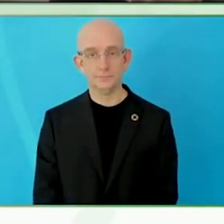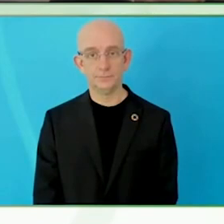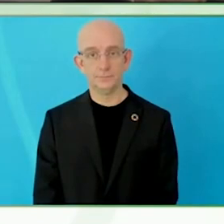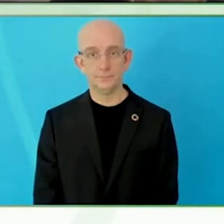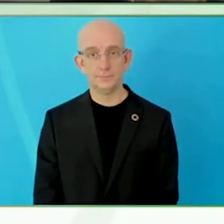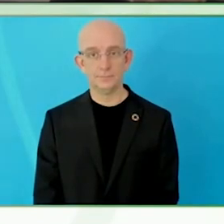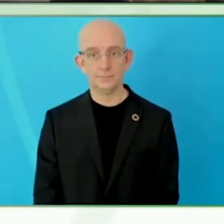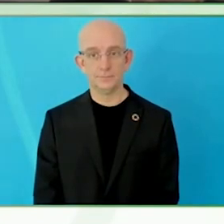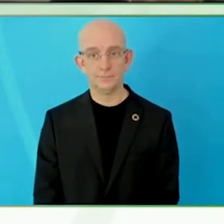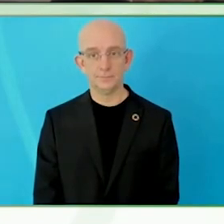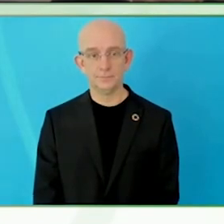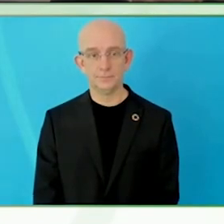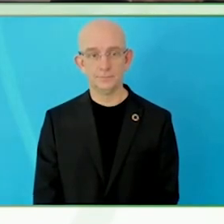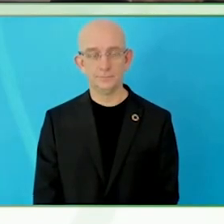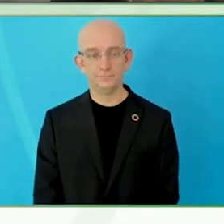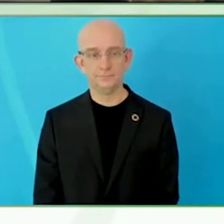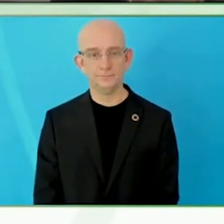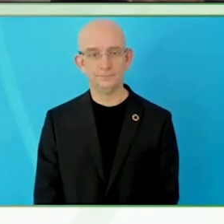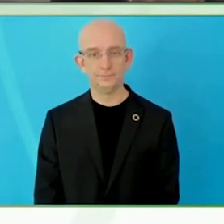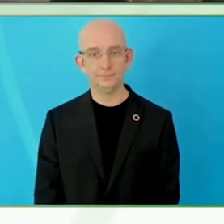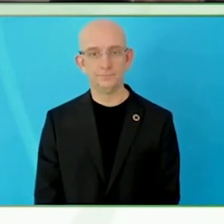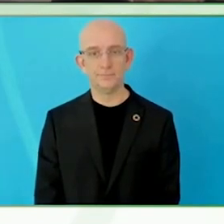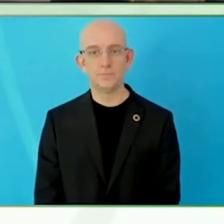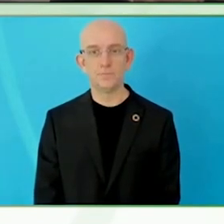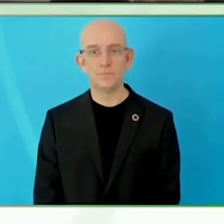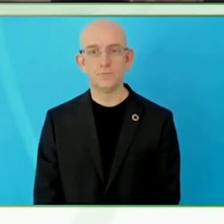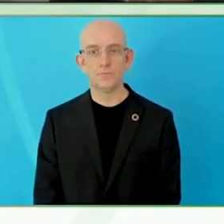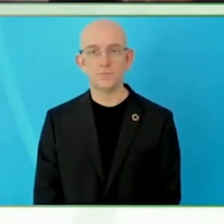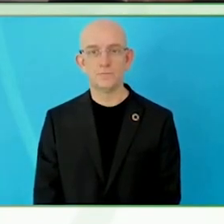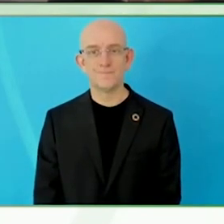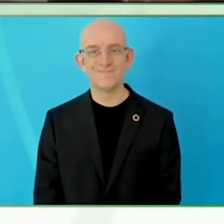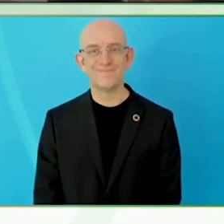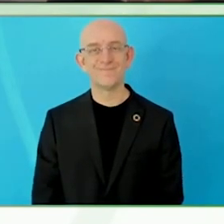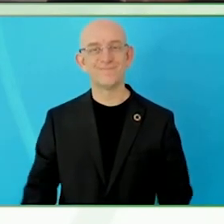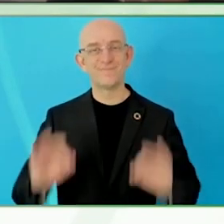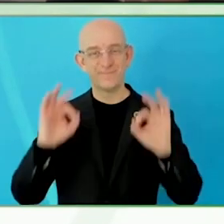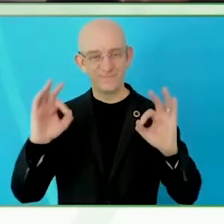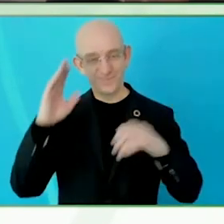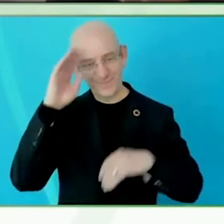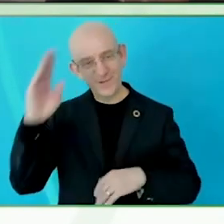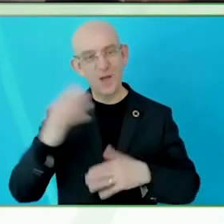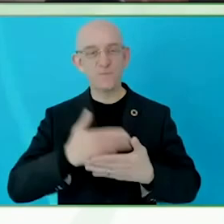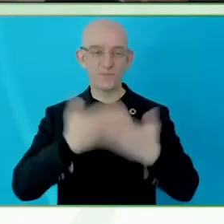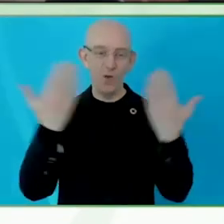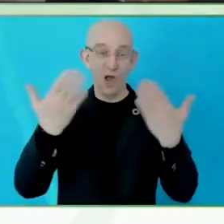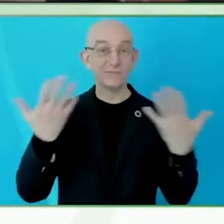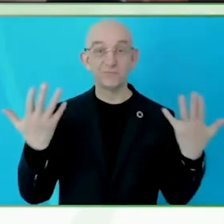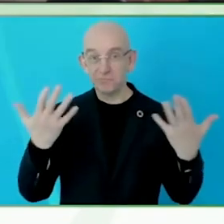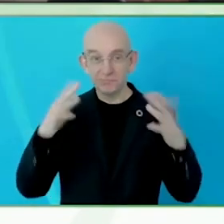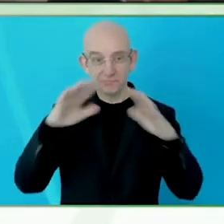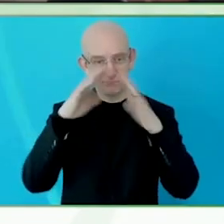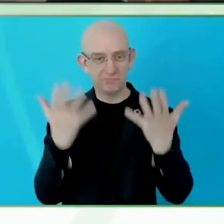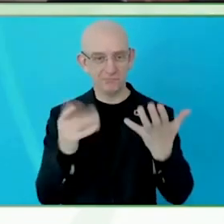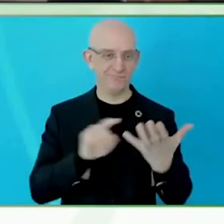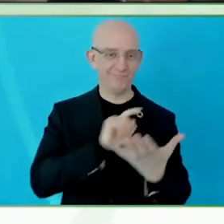world, welcome to this Fireside chat on the use and application in the field of space sciences.